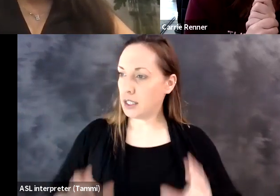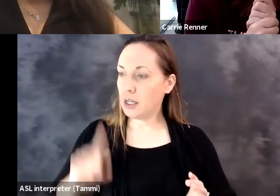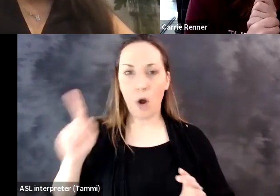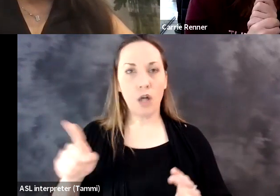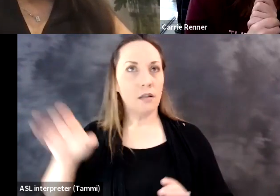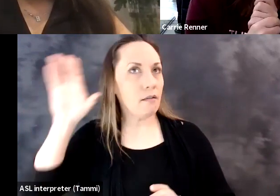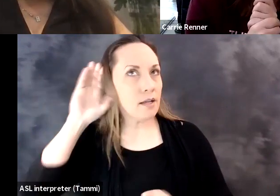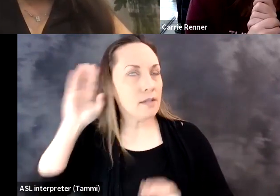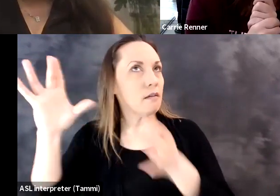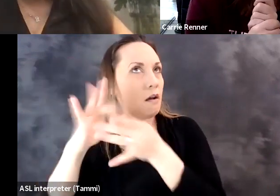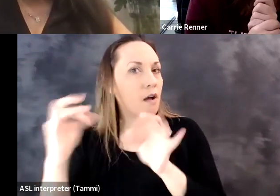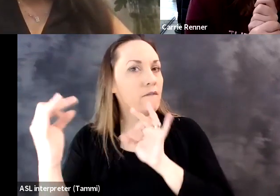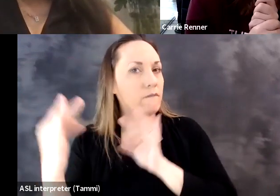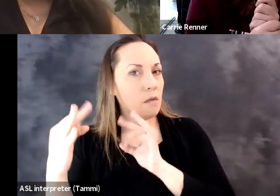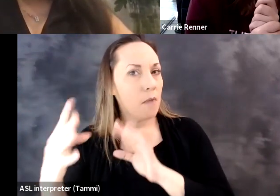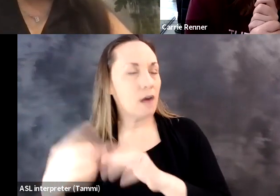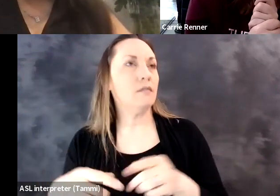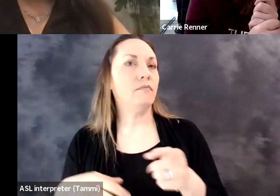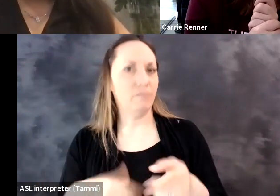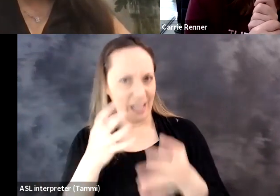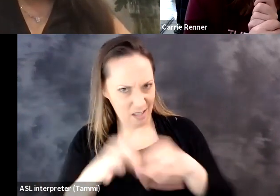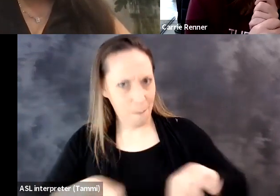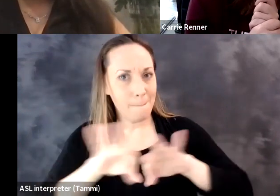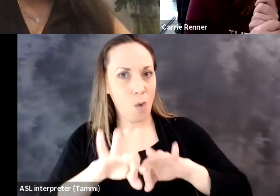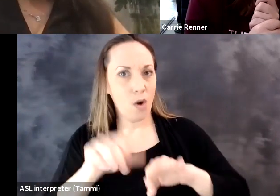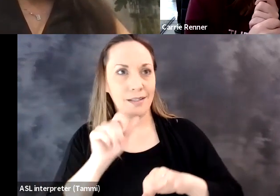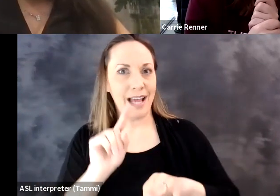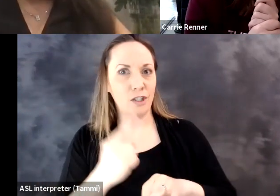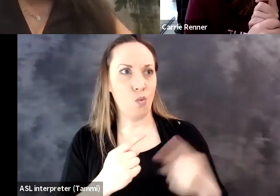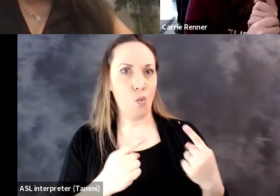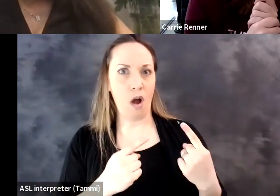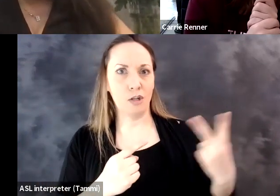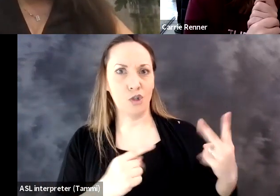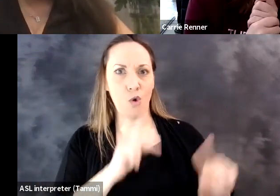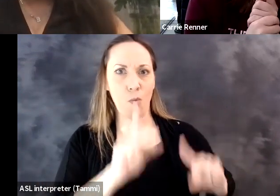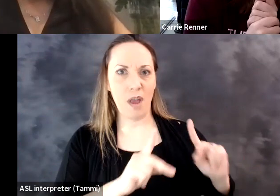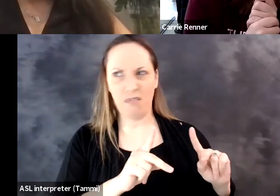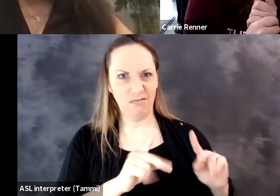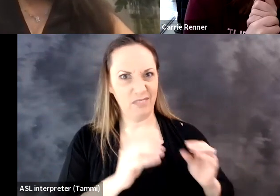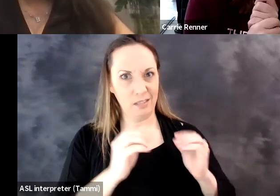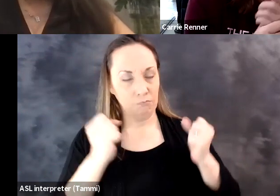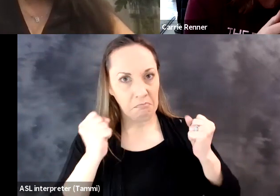So listening to the users and I think users have come front and center in the virtual world because we are all using